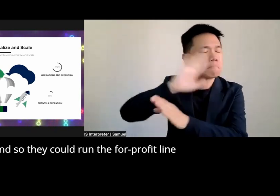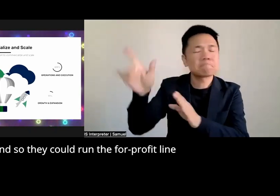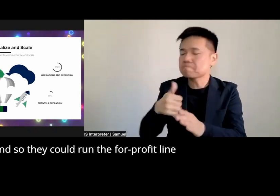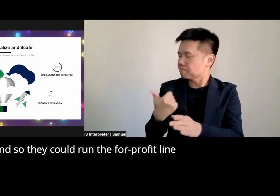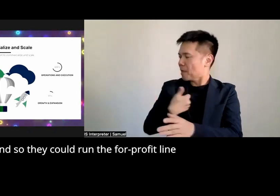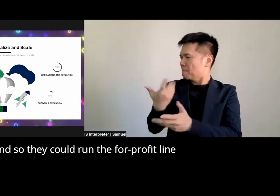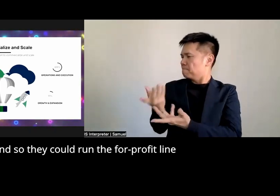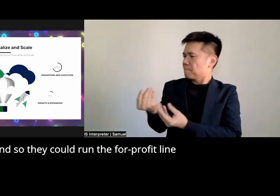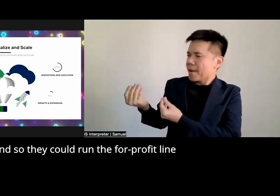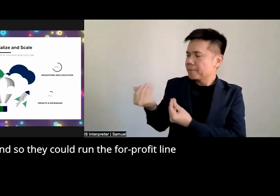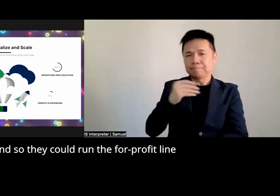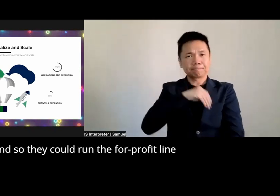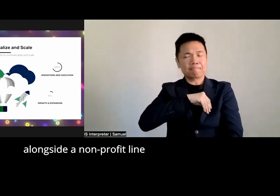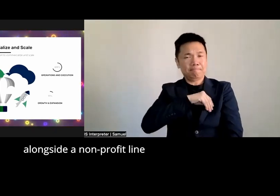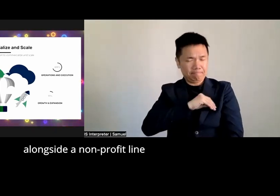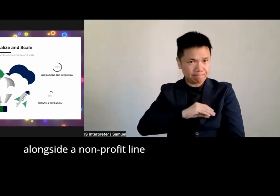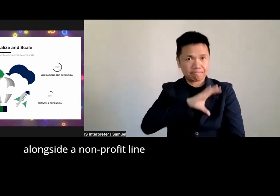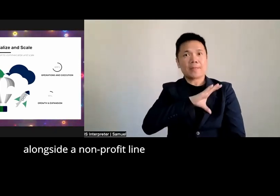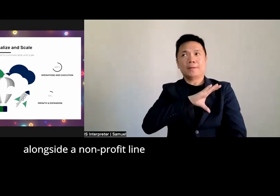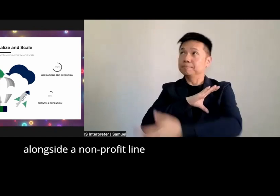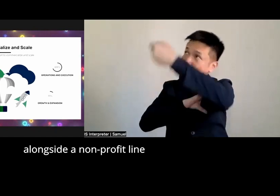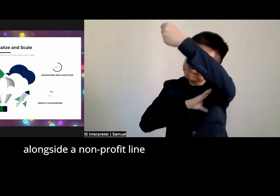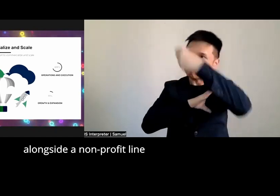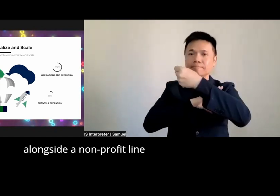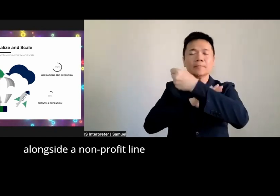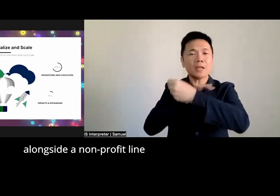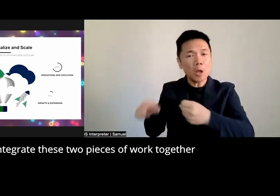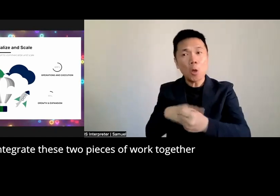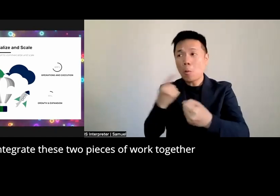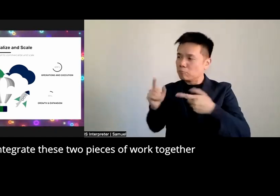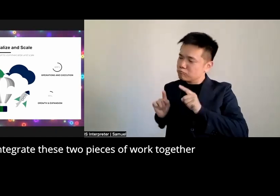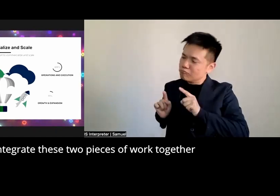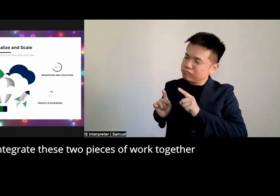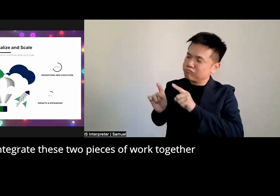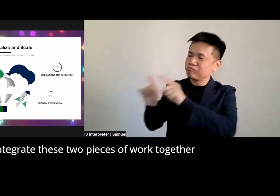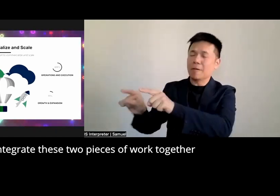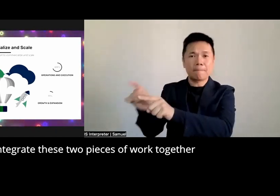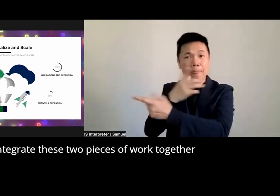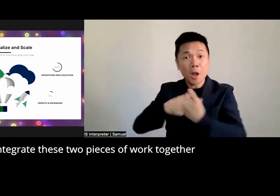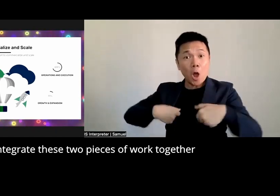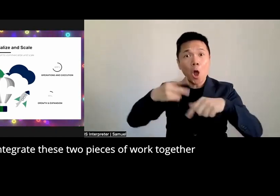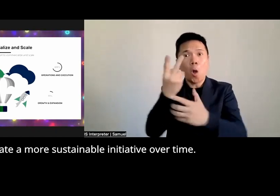run the for-profit line alongside a nonprofit line and integrate these two pieces of work together to